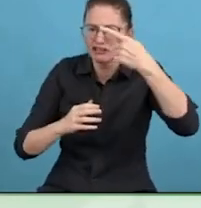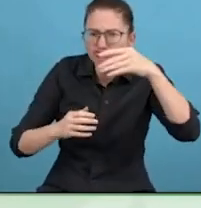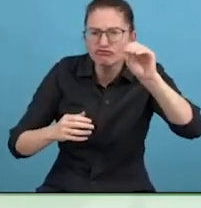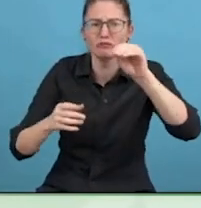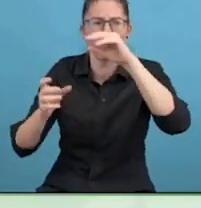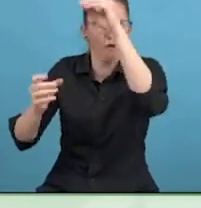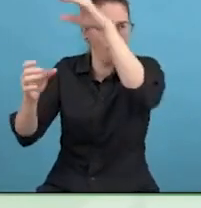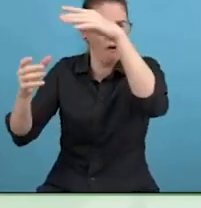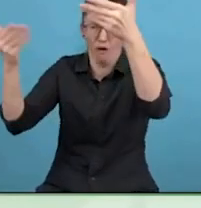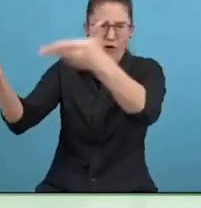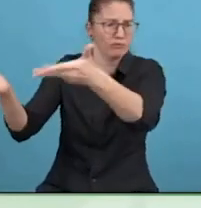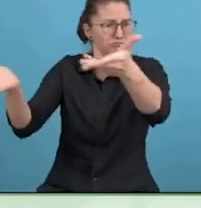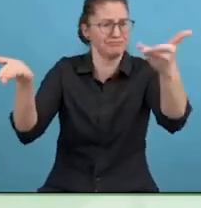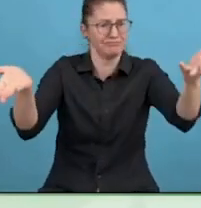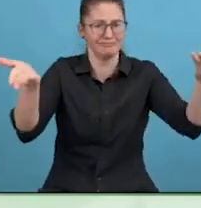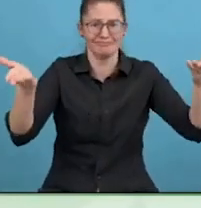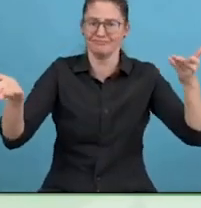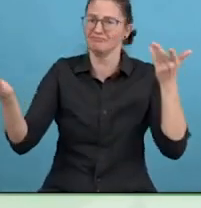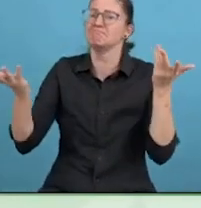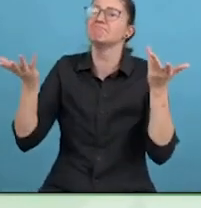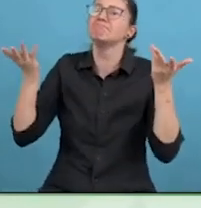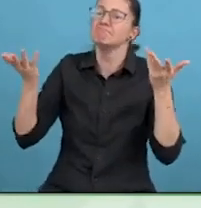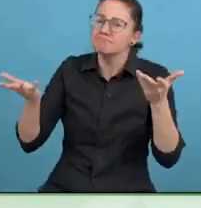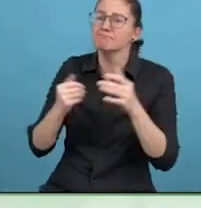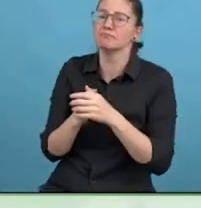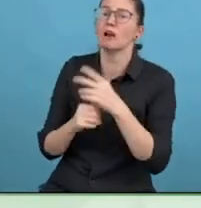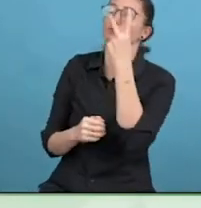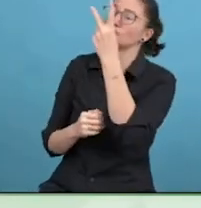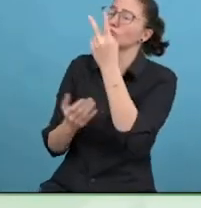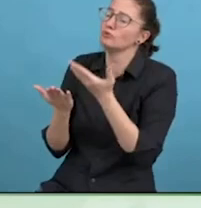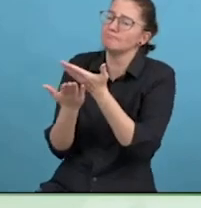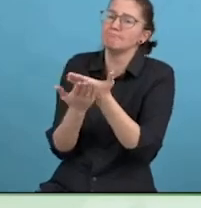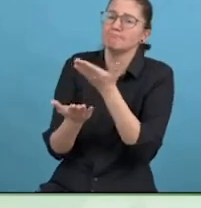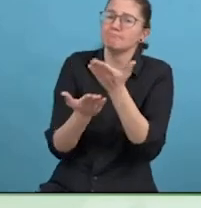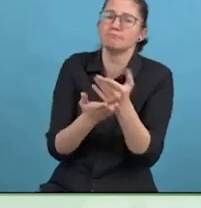situation, for many people experiencing this.